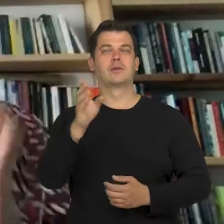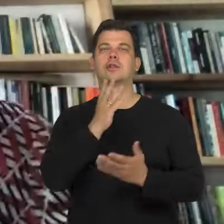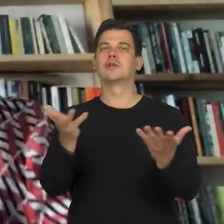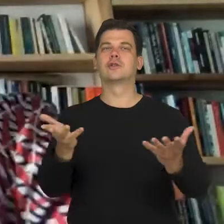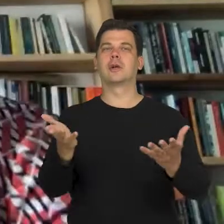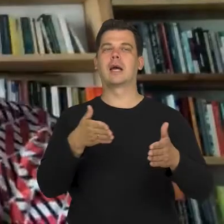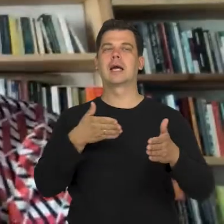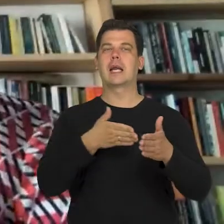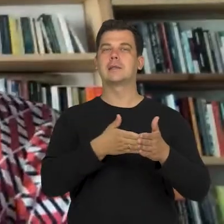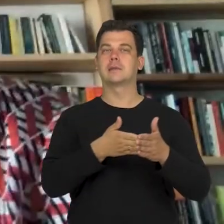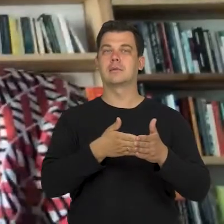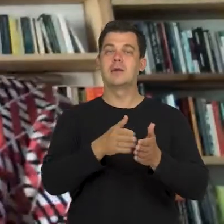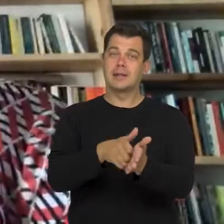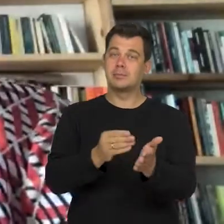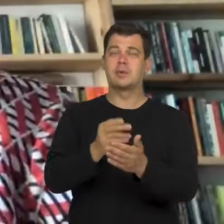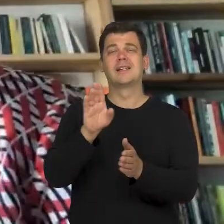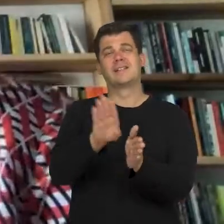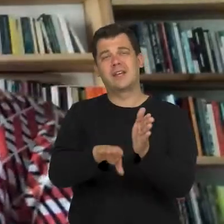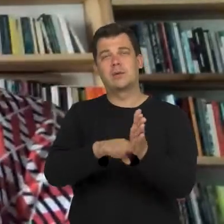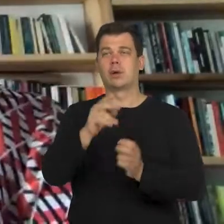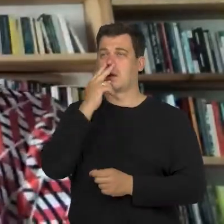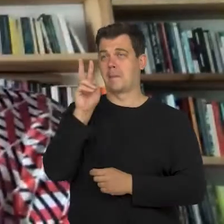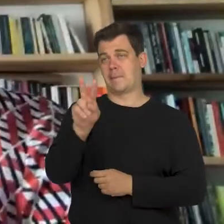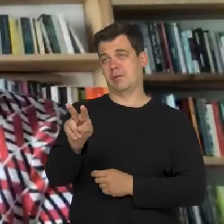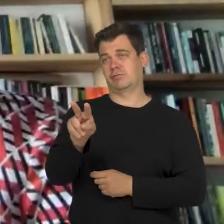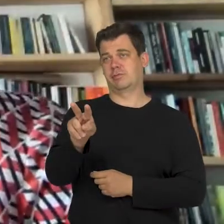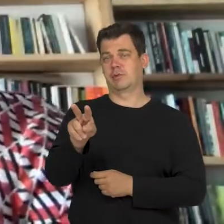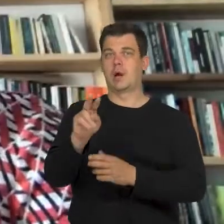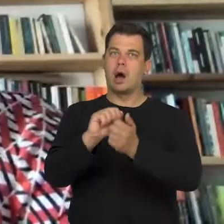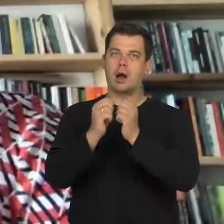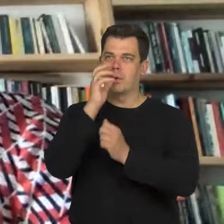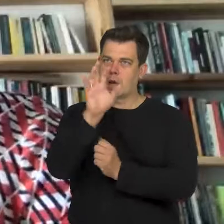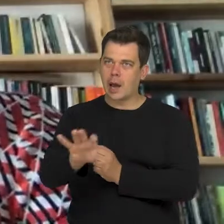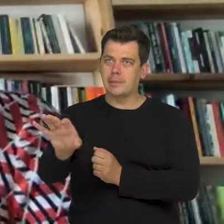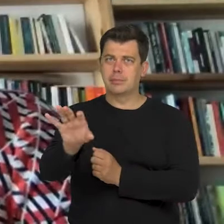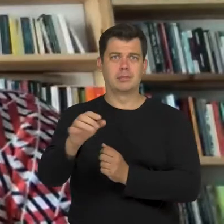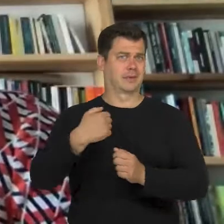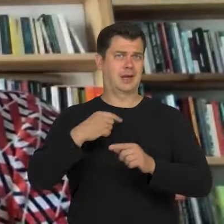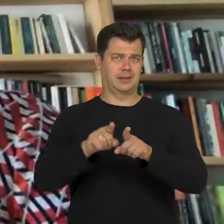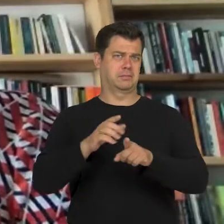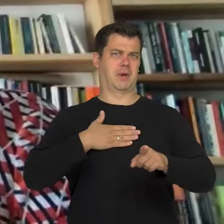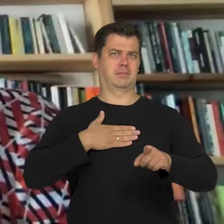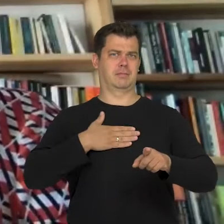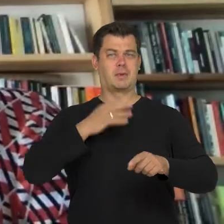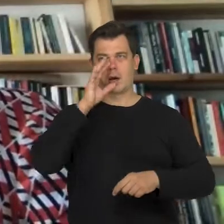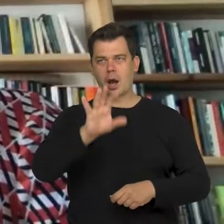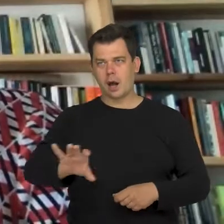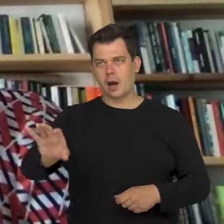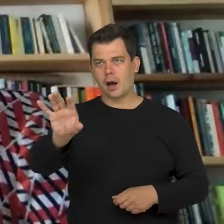So when to call it a look and when to call it staring because I am sure I also stare I mean, there are moments